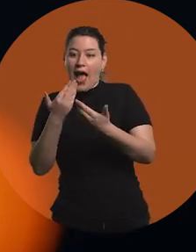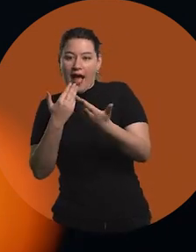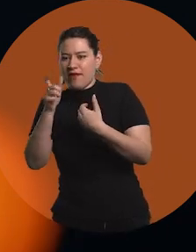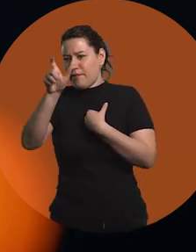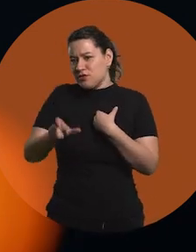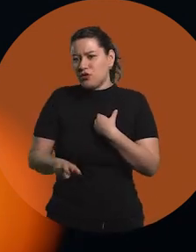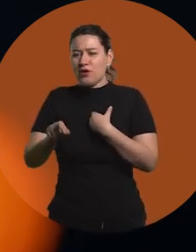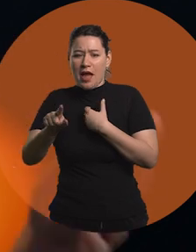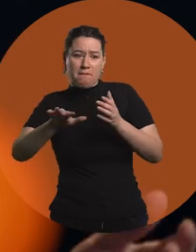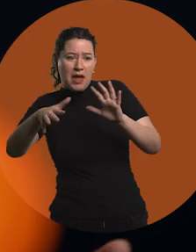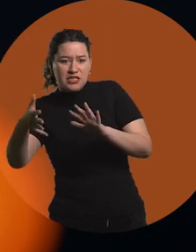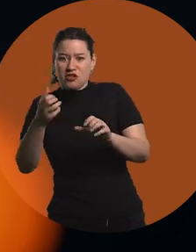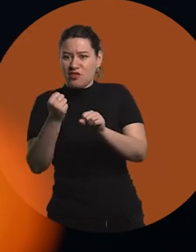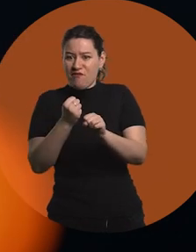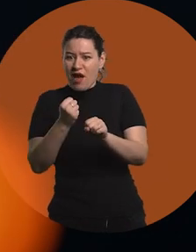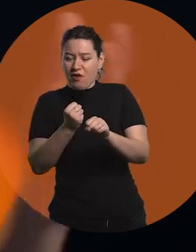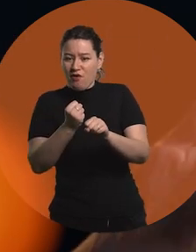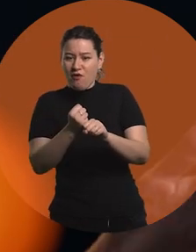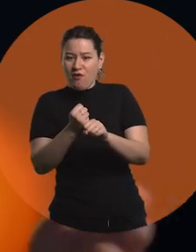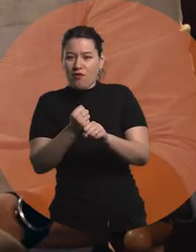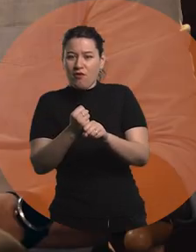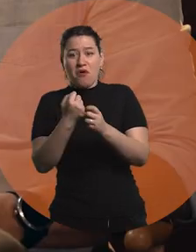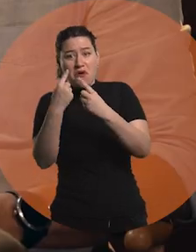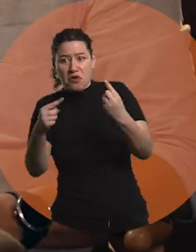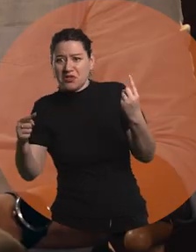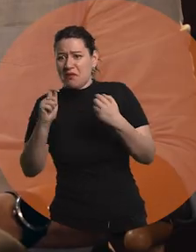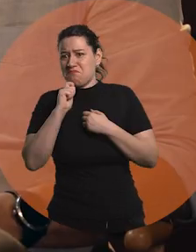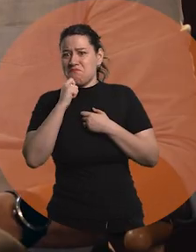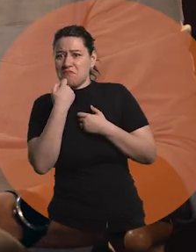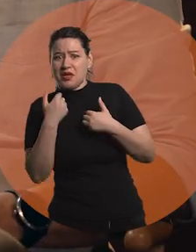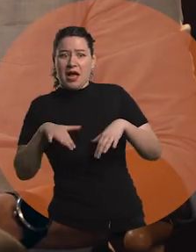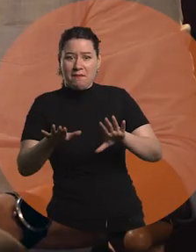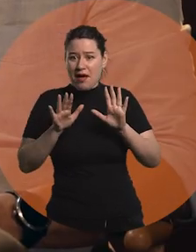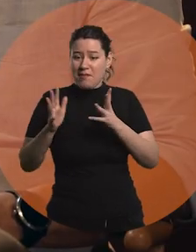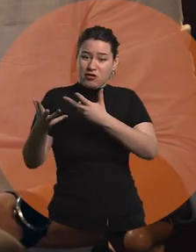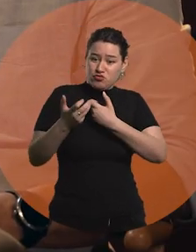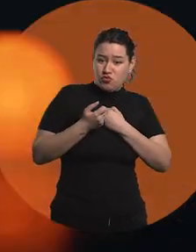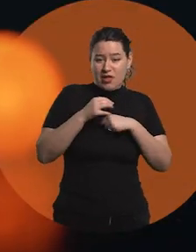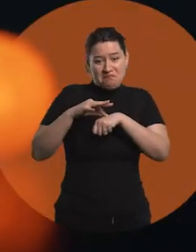of talking to someone who is working in a field similar to yours, who has done fabulous things